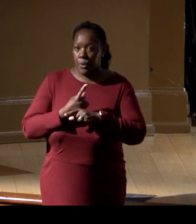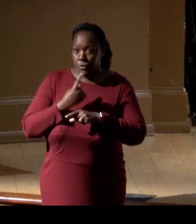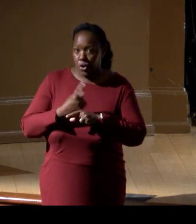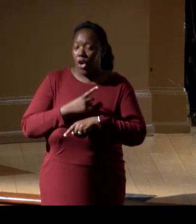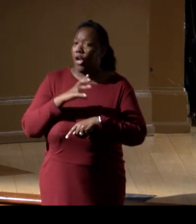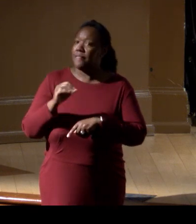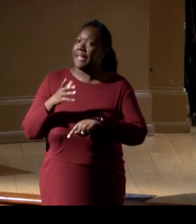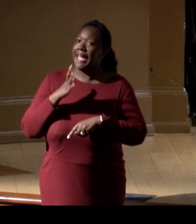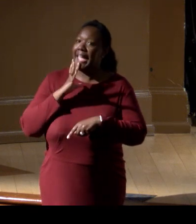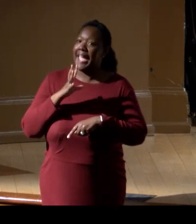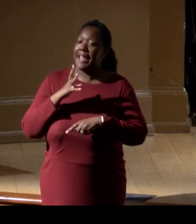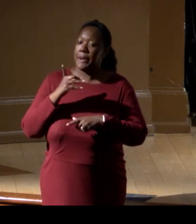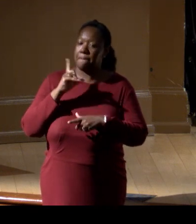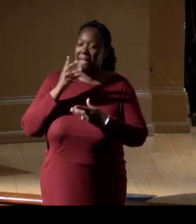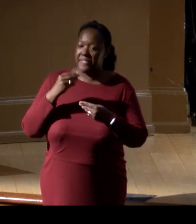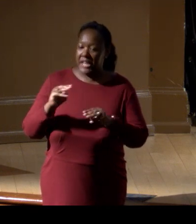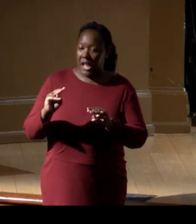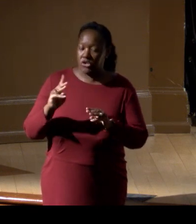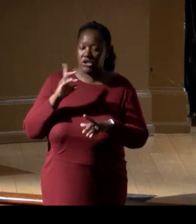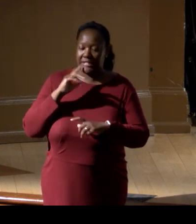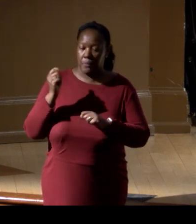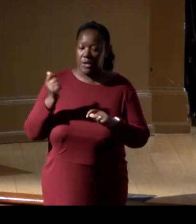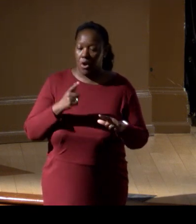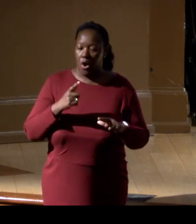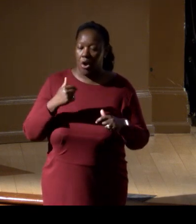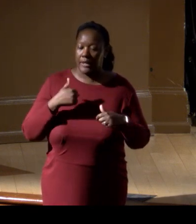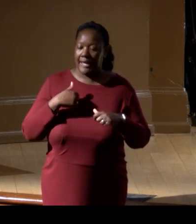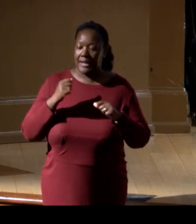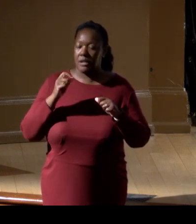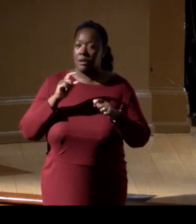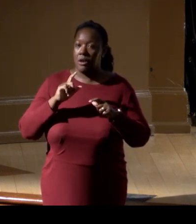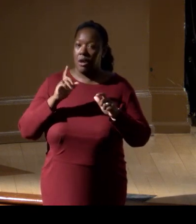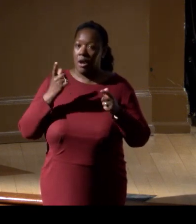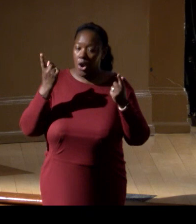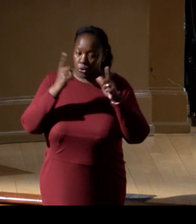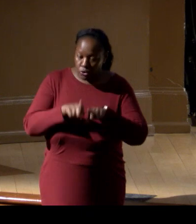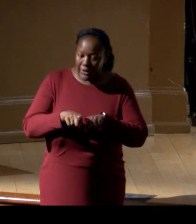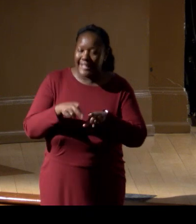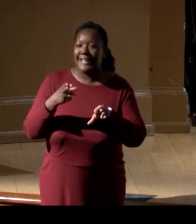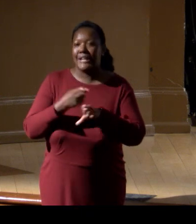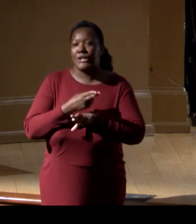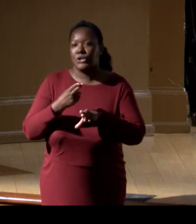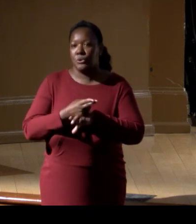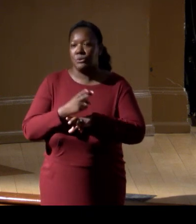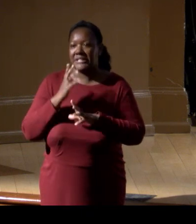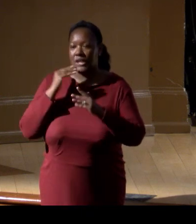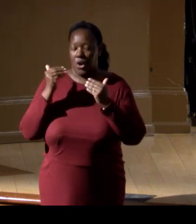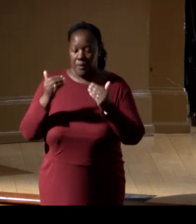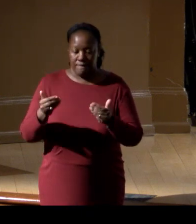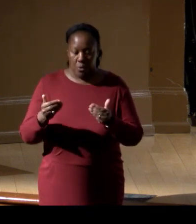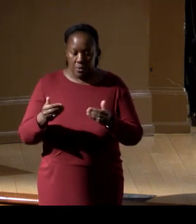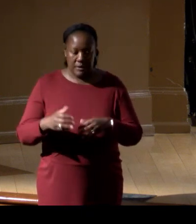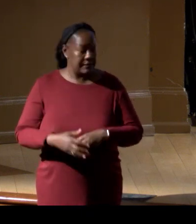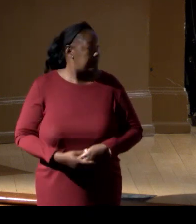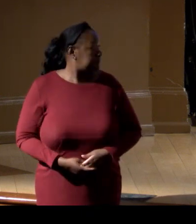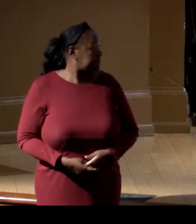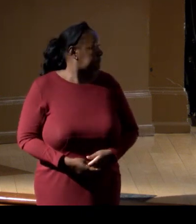that we can all agree to and use from this point forward. And beyond that, with the community,